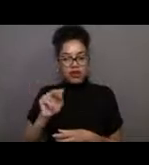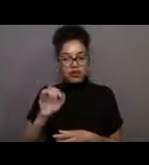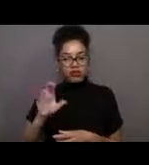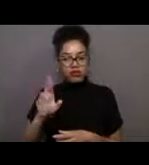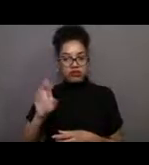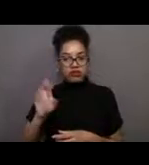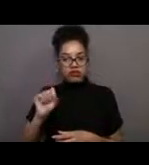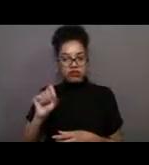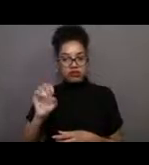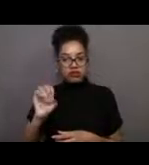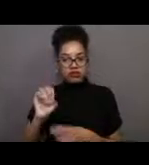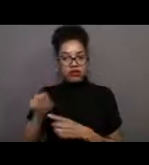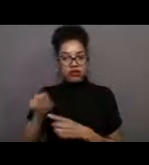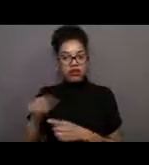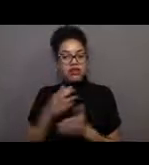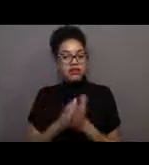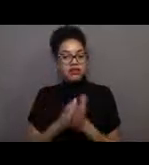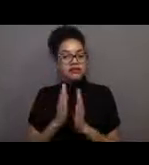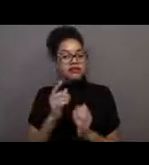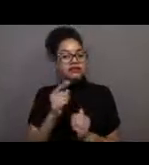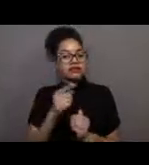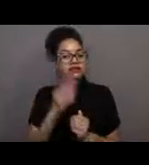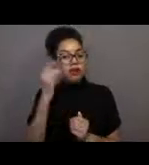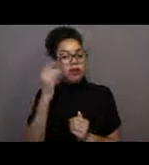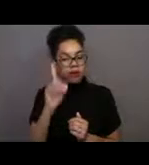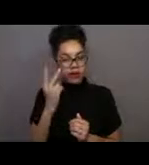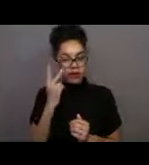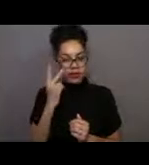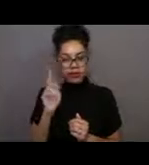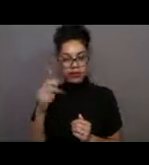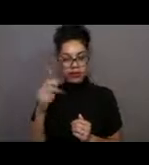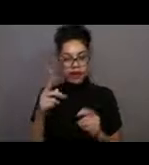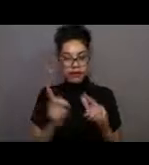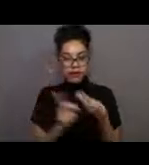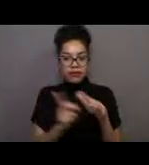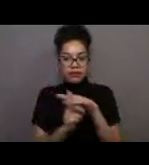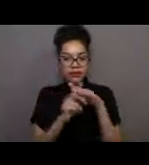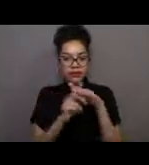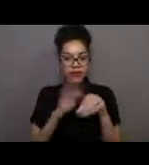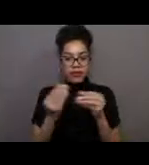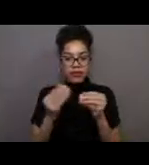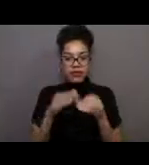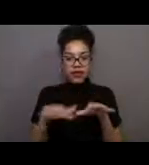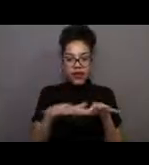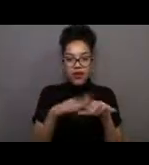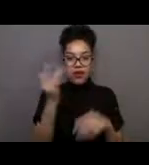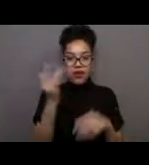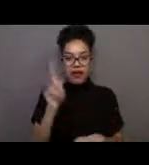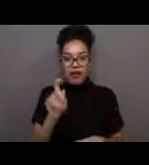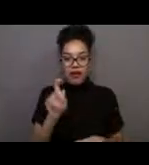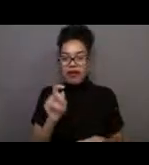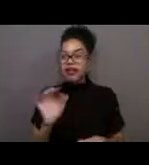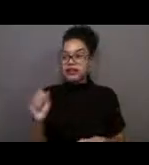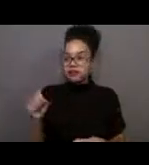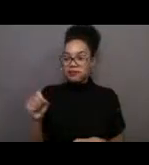"on shore various times during the year?" That is a great question. It highlights one of the amazing things about giant kelp.